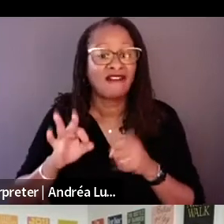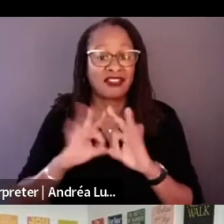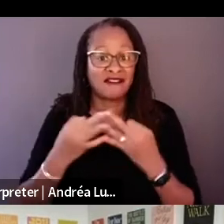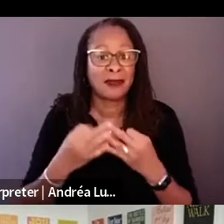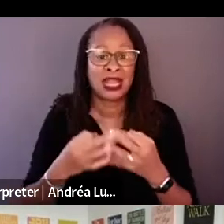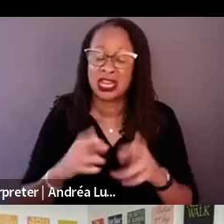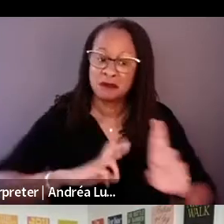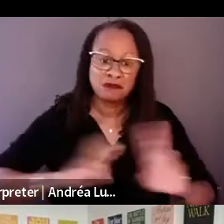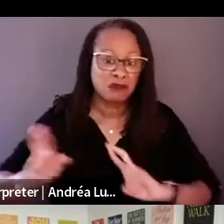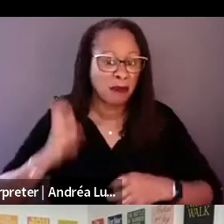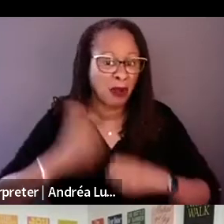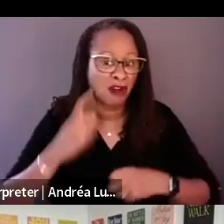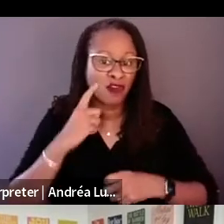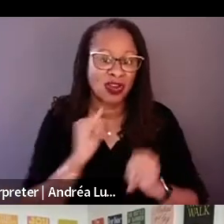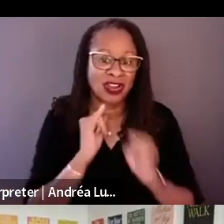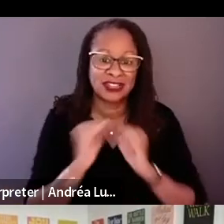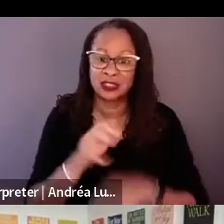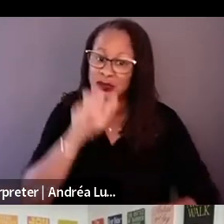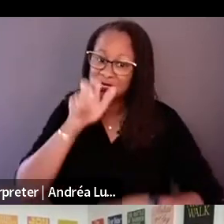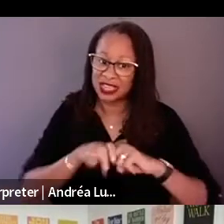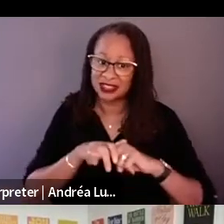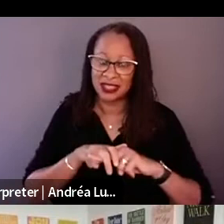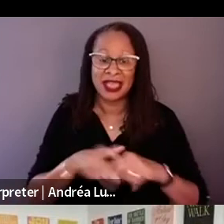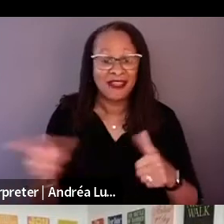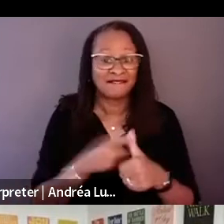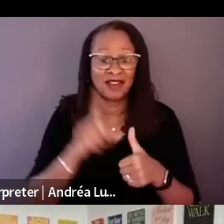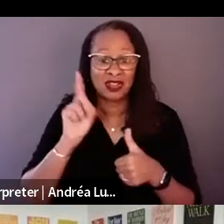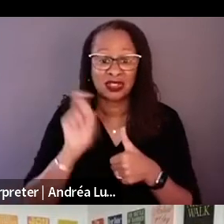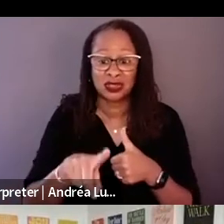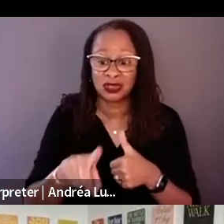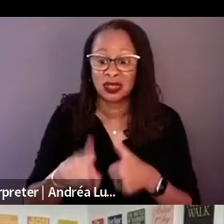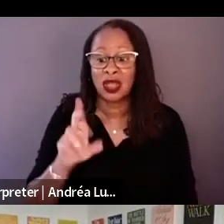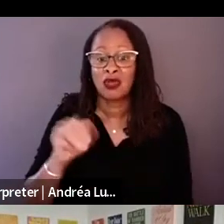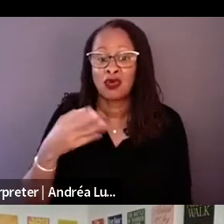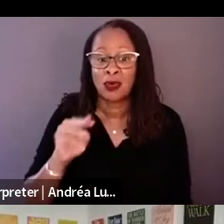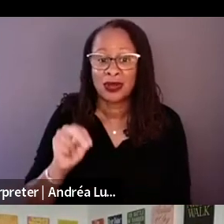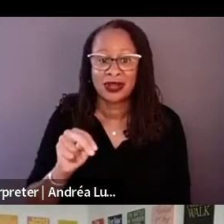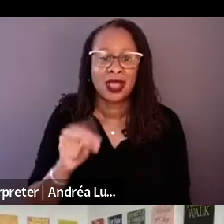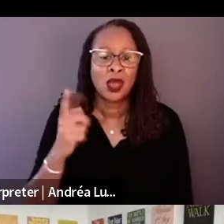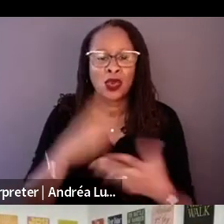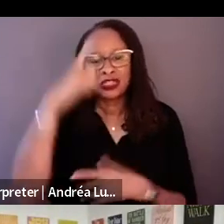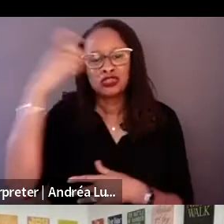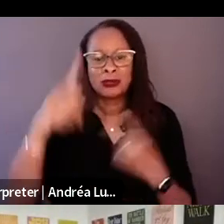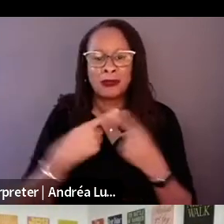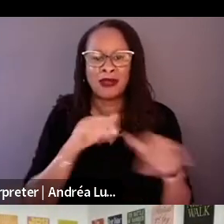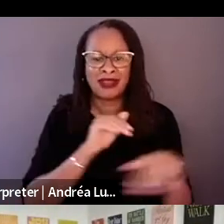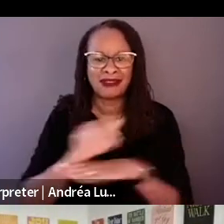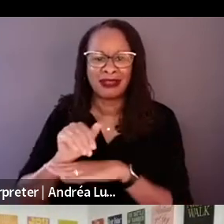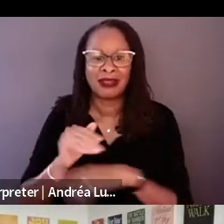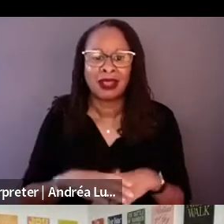question Ramin says is what do you dream of at night, and he is completely thrown off. He was like